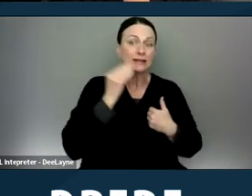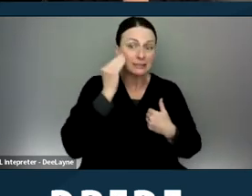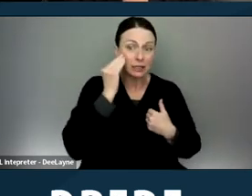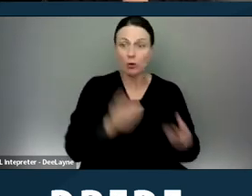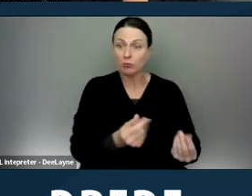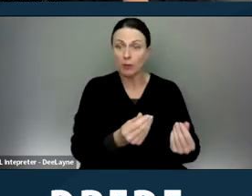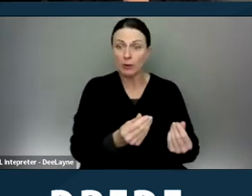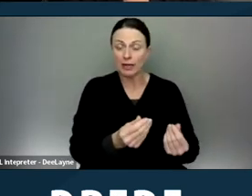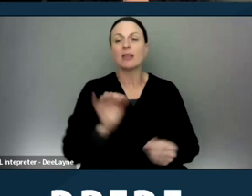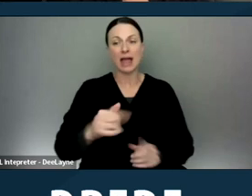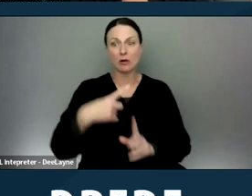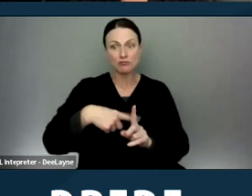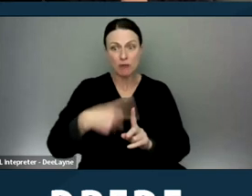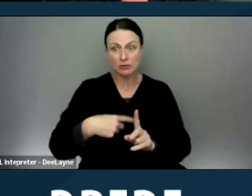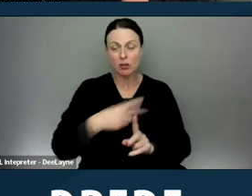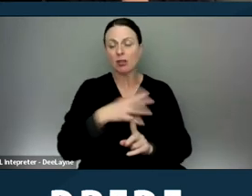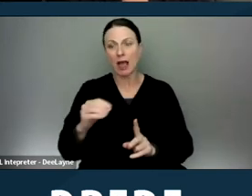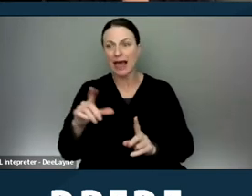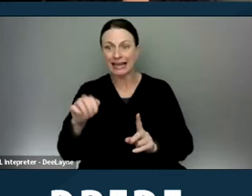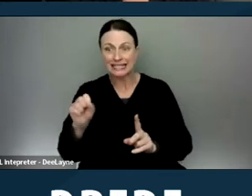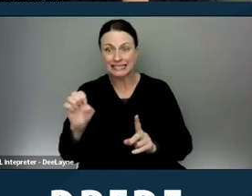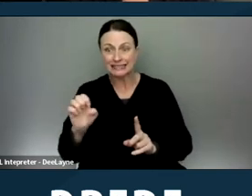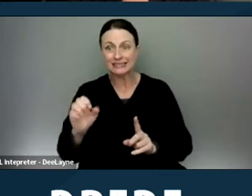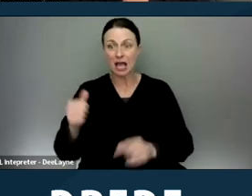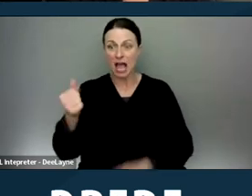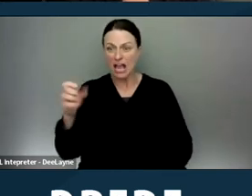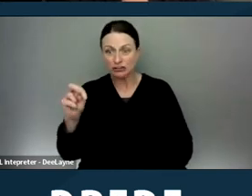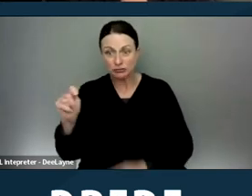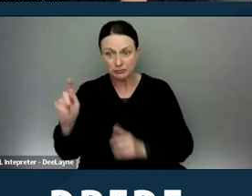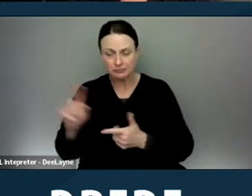and leasing agents, management companies,